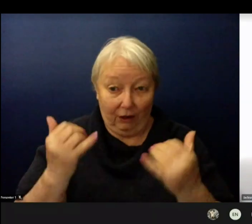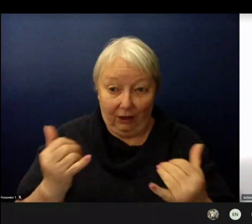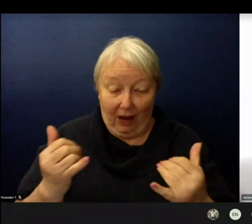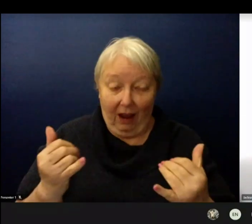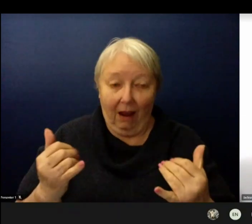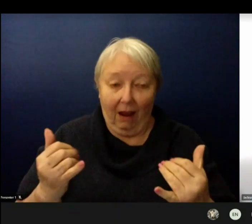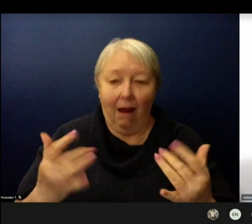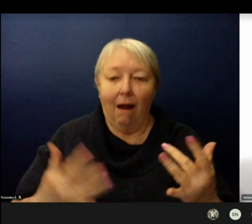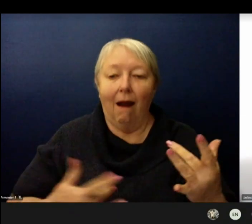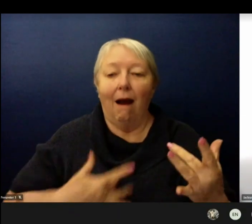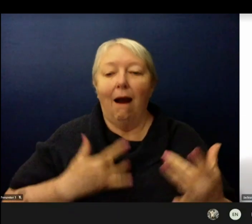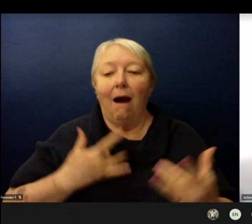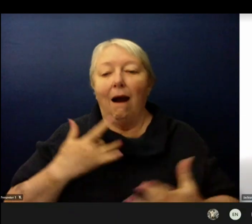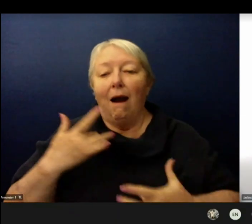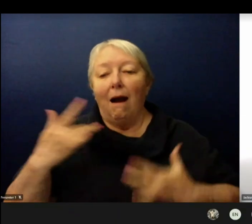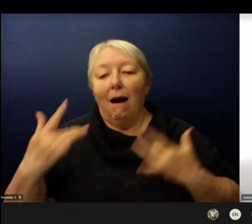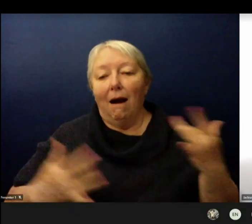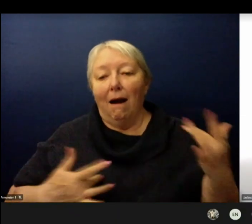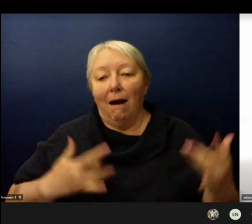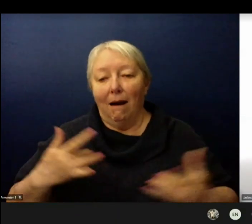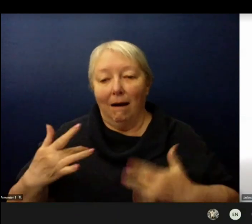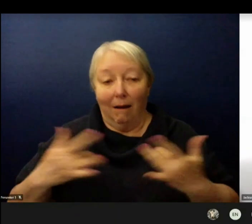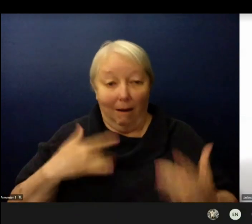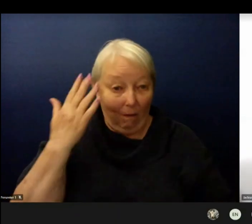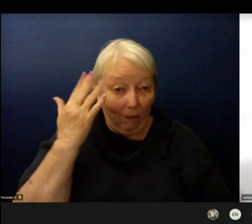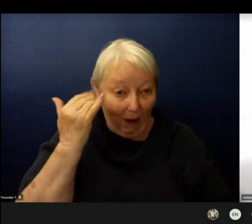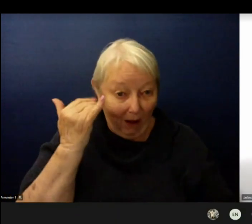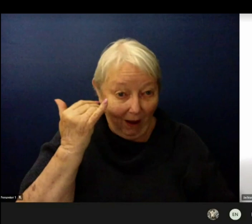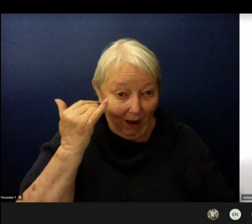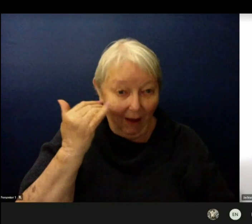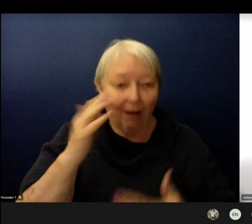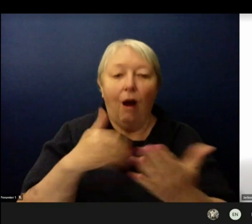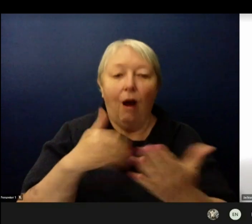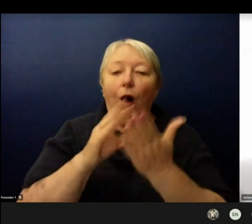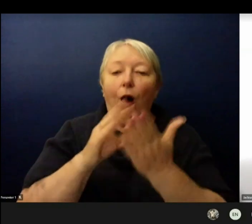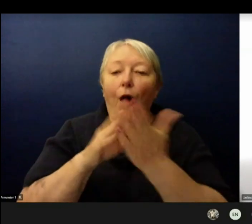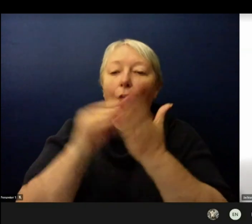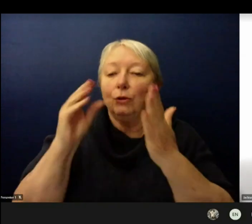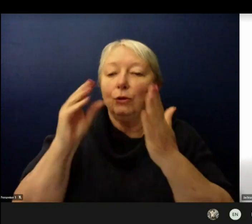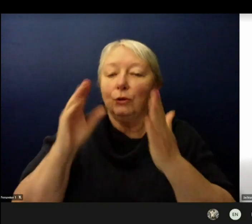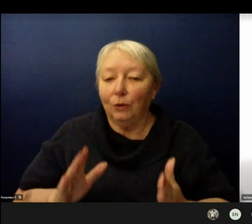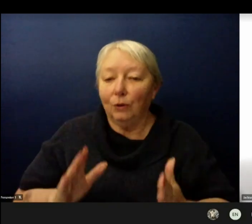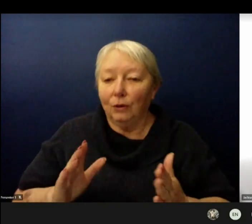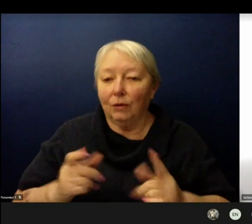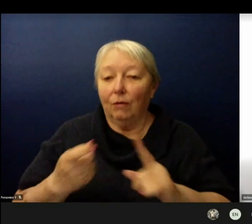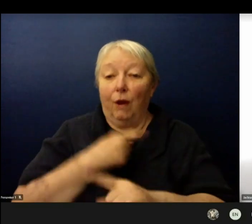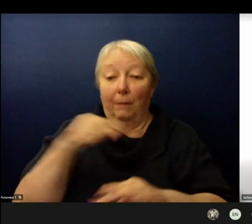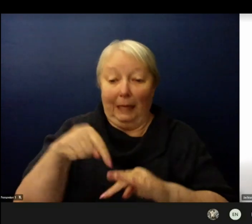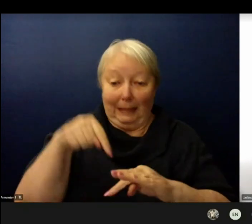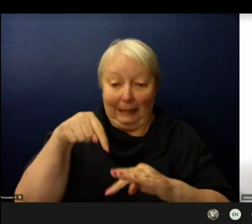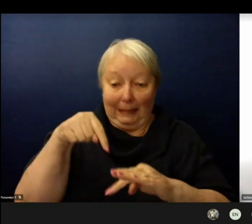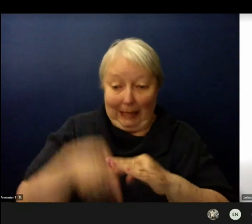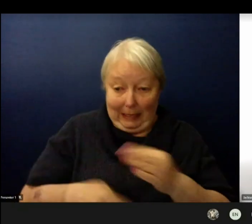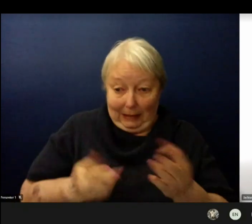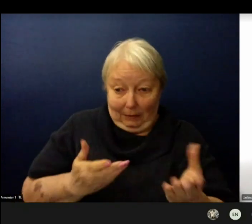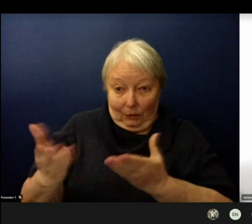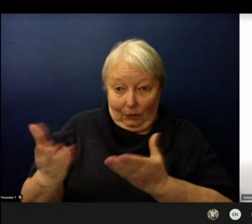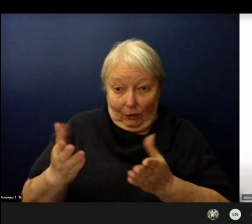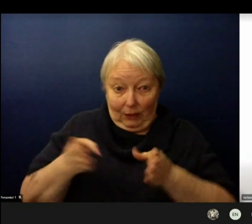because we had all of our students from our intensive service pathways in our school receiving